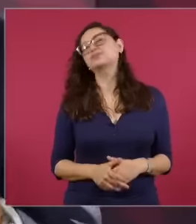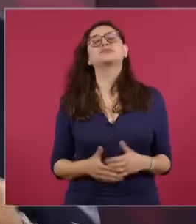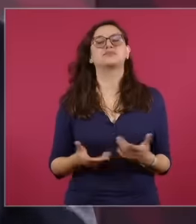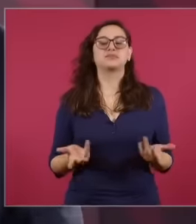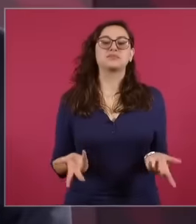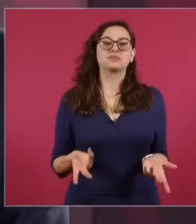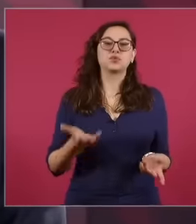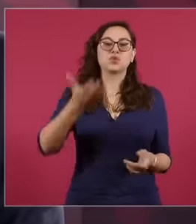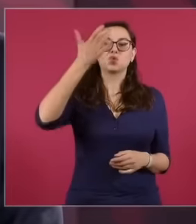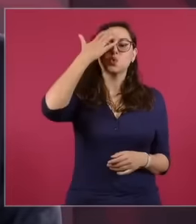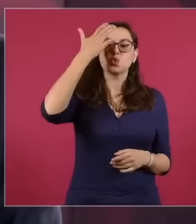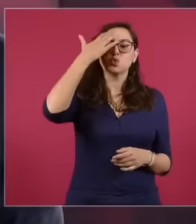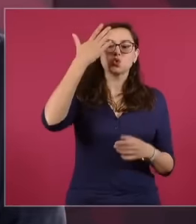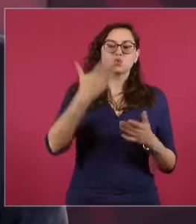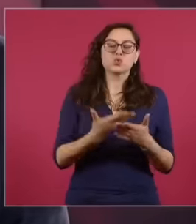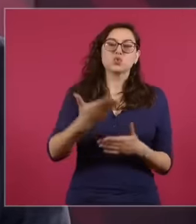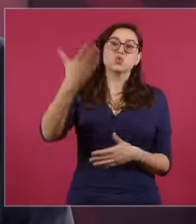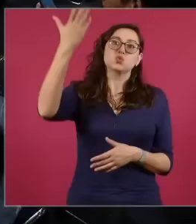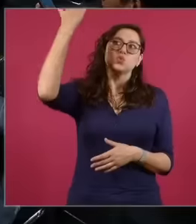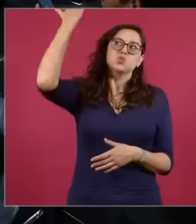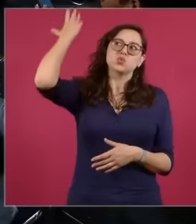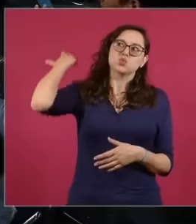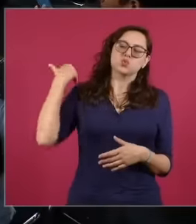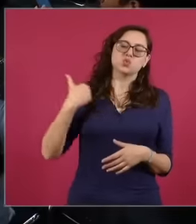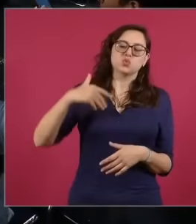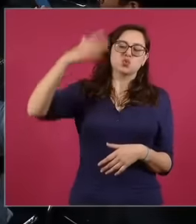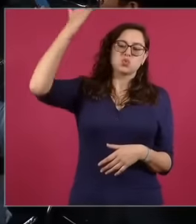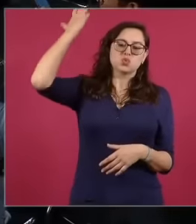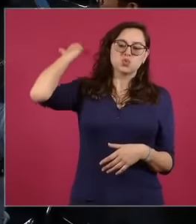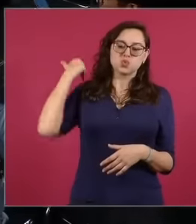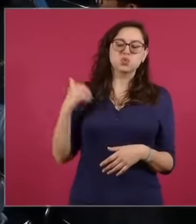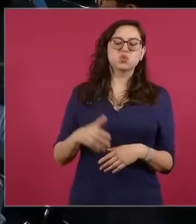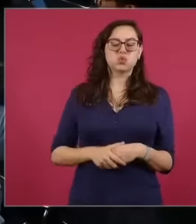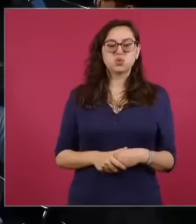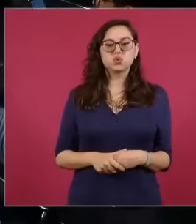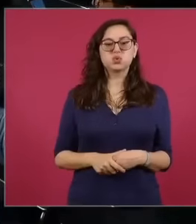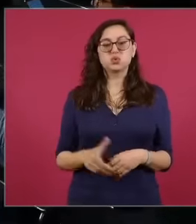for a long time because I have faced them